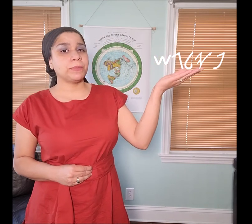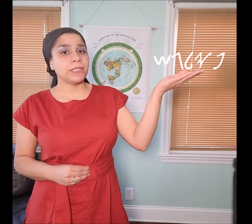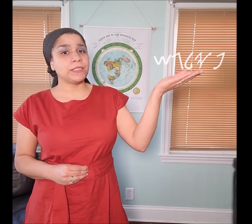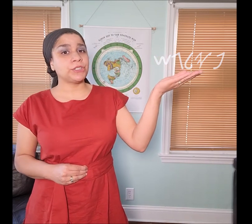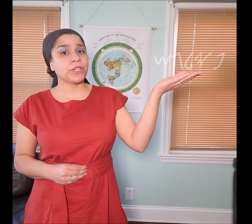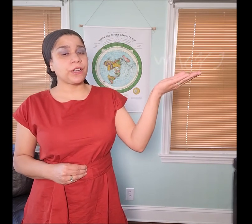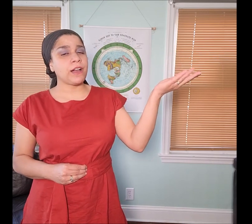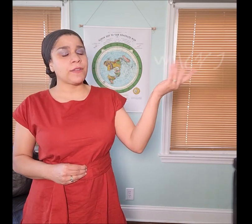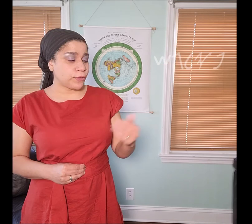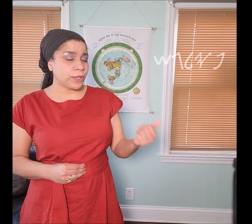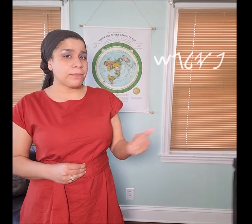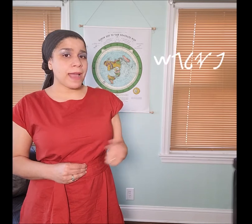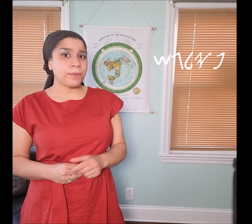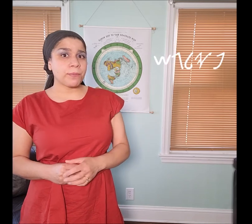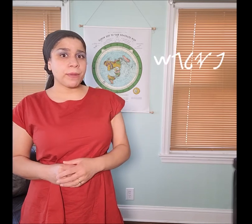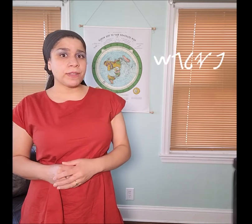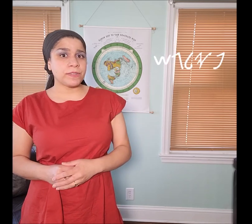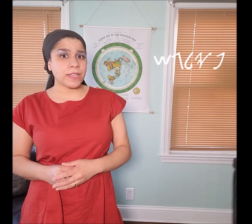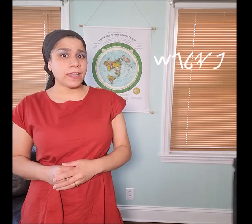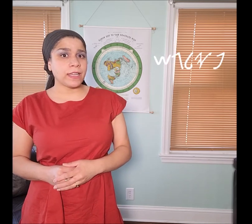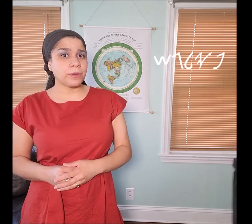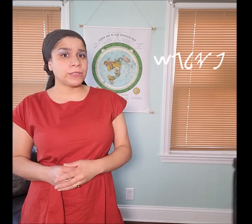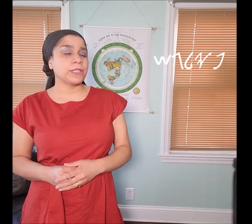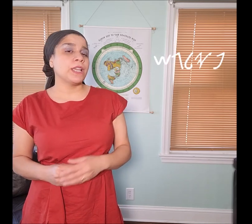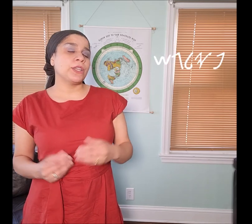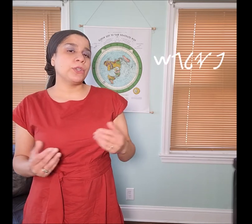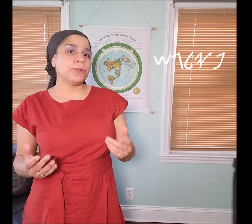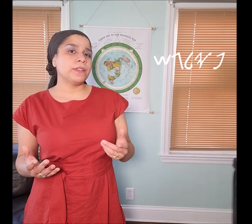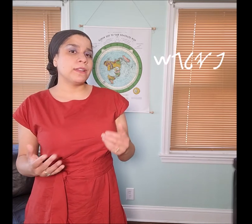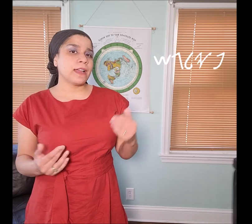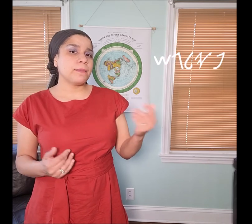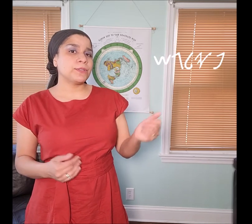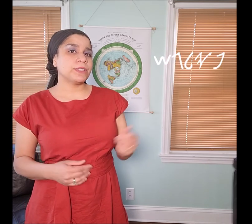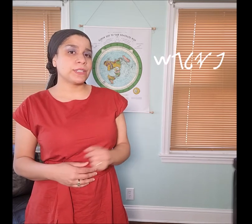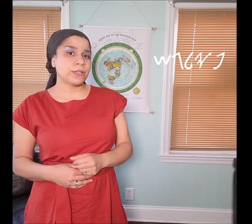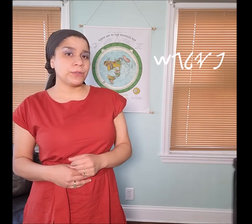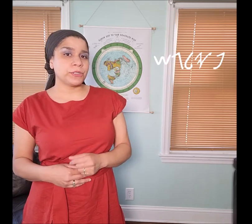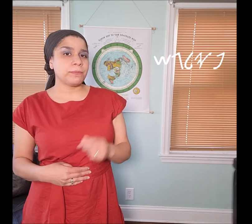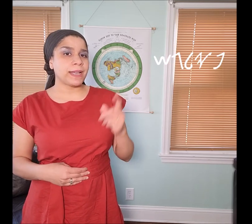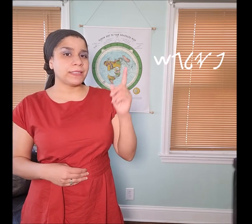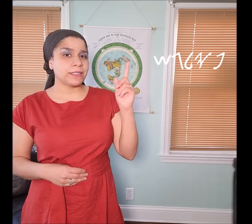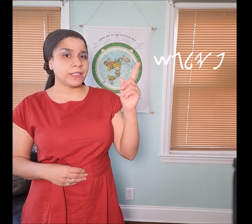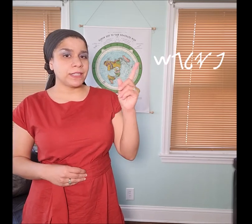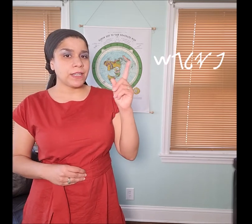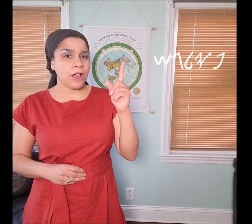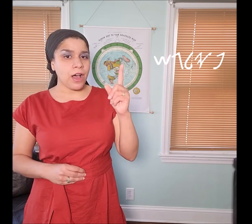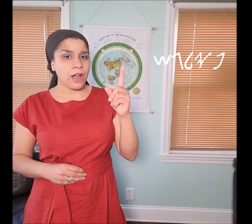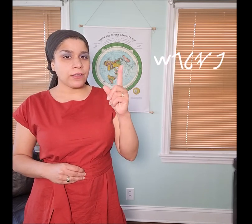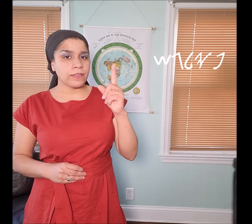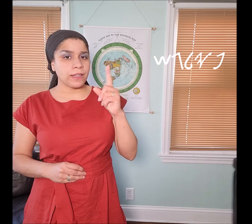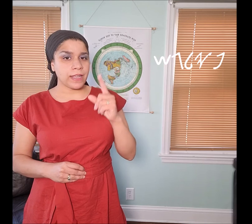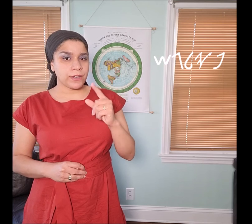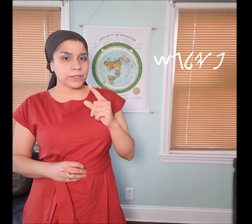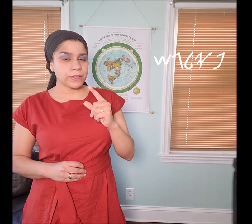means jerking off (male ejaculation). if you read my book "Primitive Sign Language", you would come to this conclusion by studying all the letters.